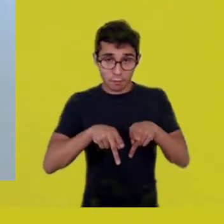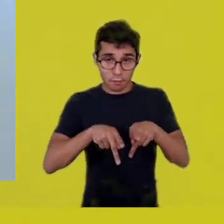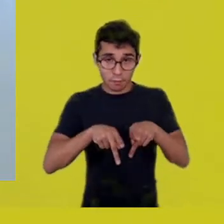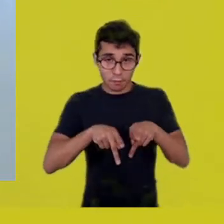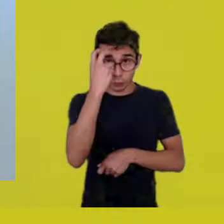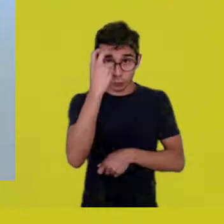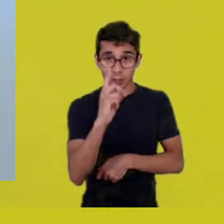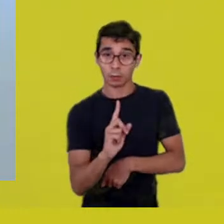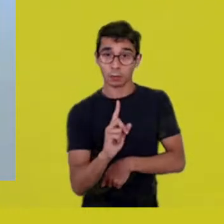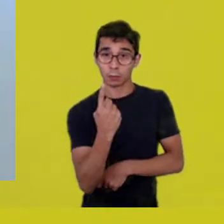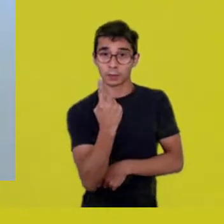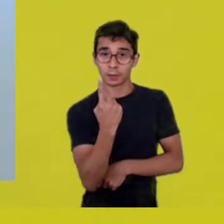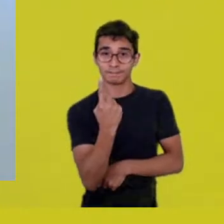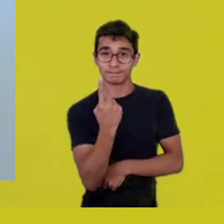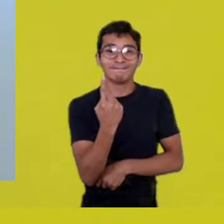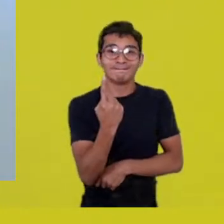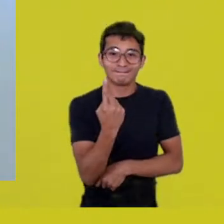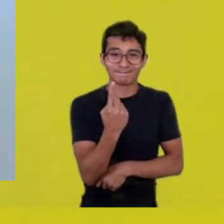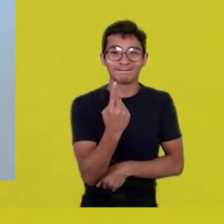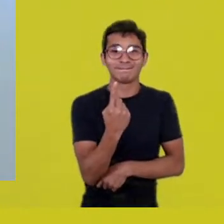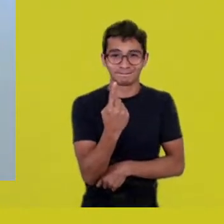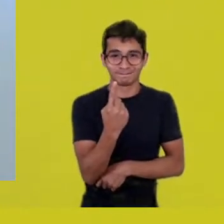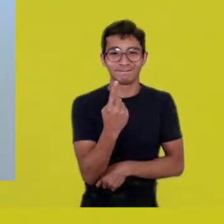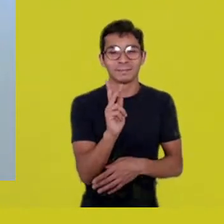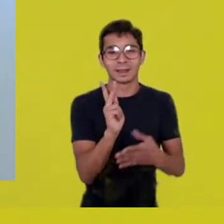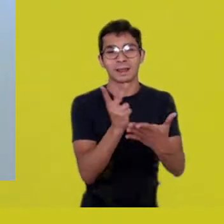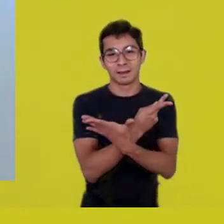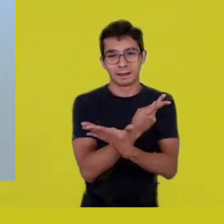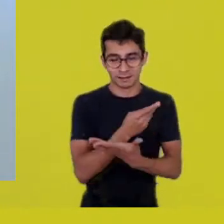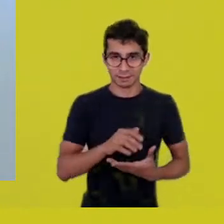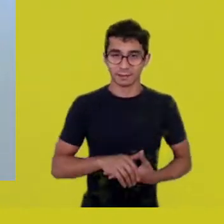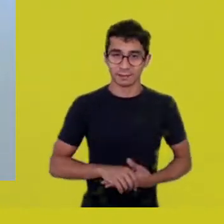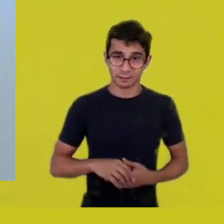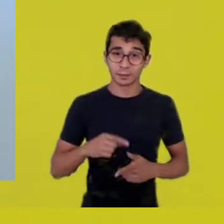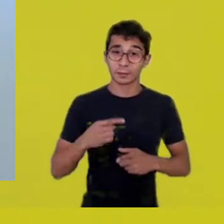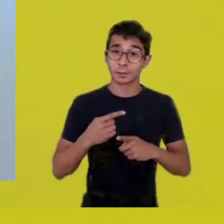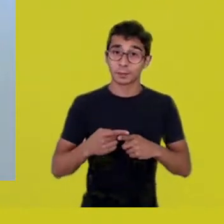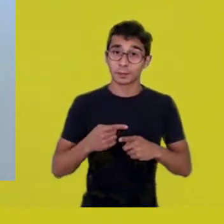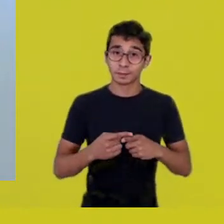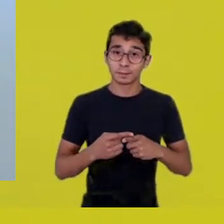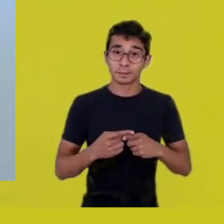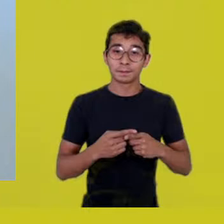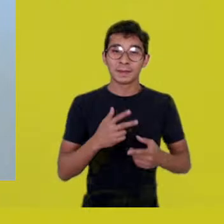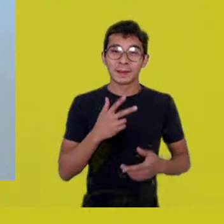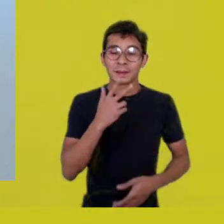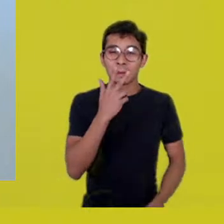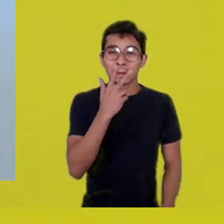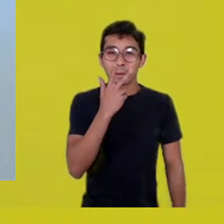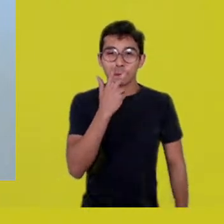which right from the start denies us this plurality,